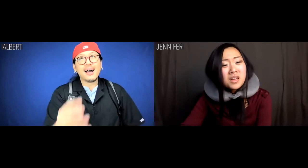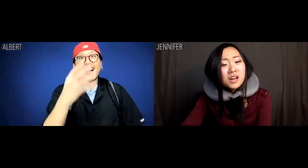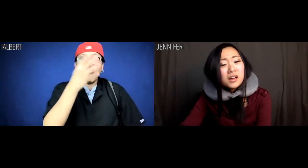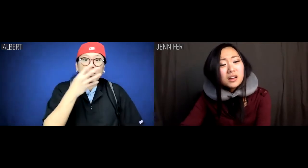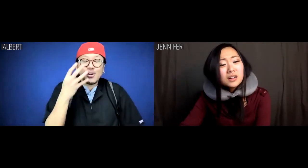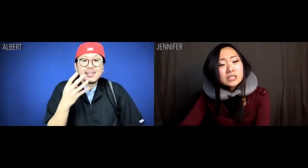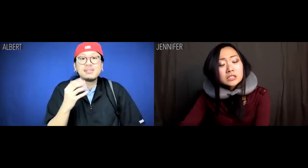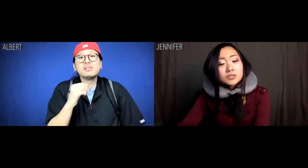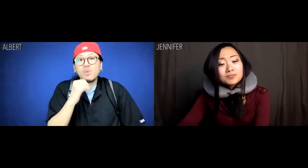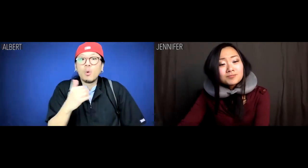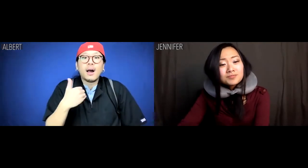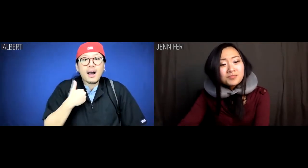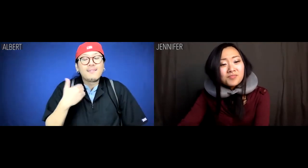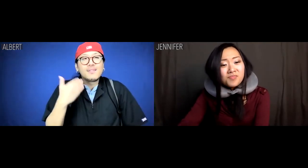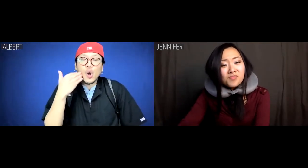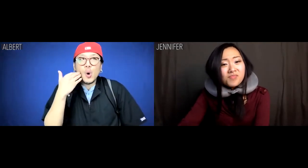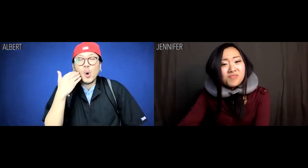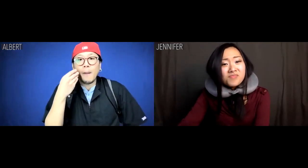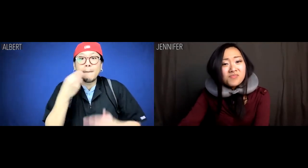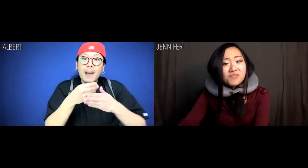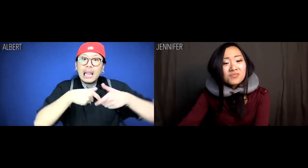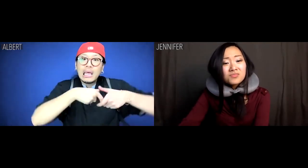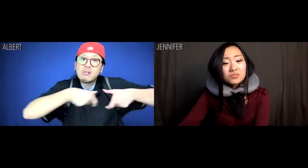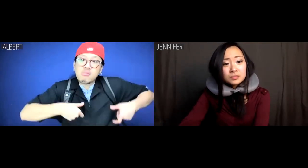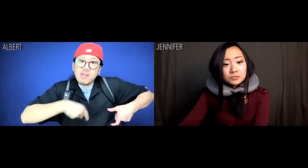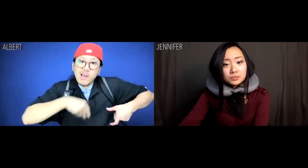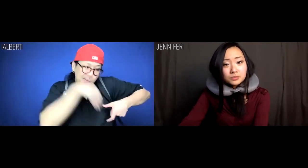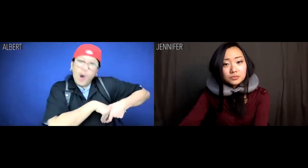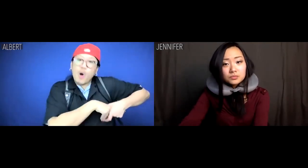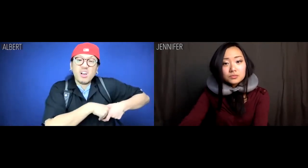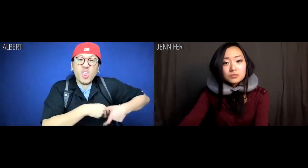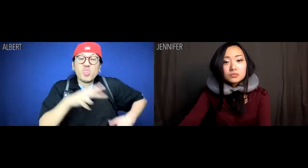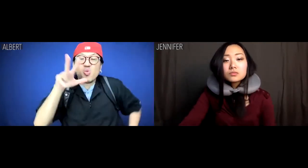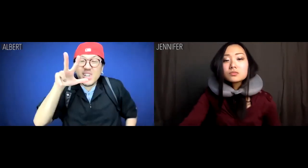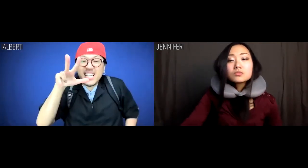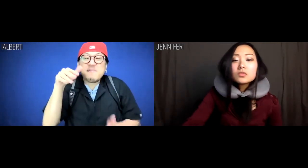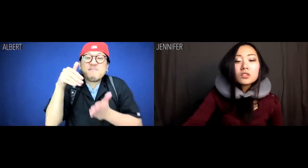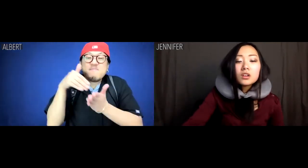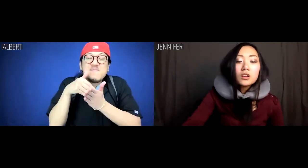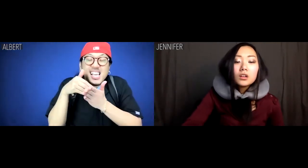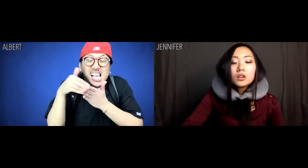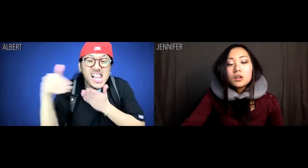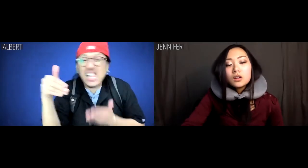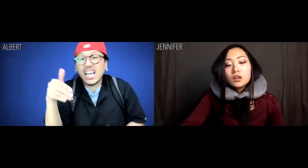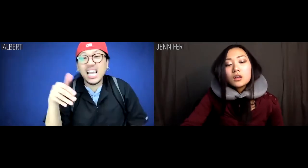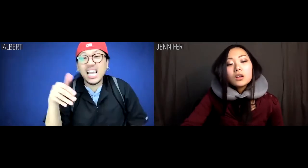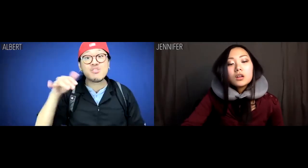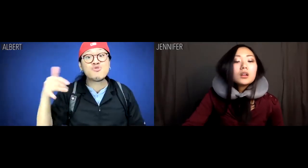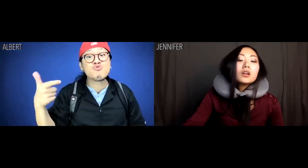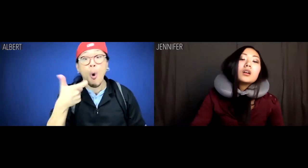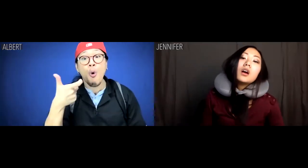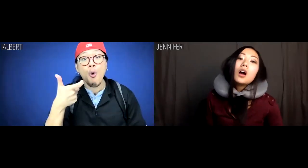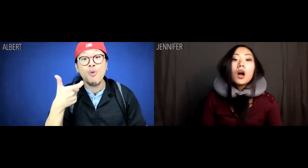Albert: Immigrants don't have a money belt stuffed with three million yuan.